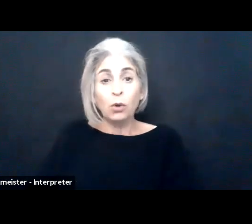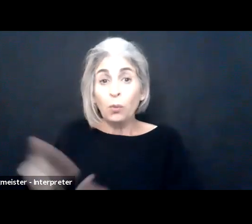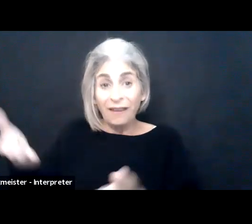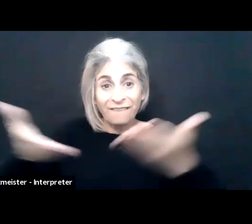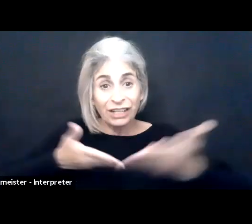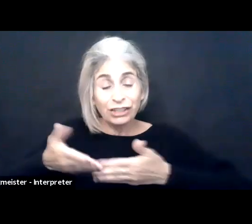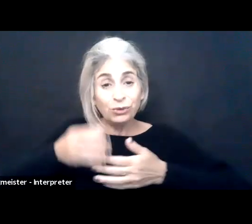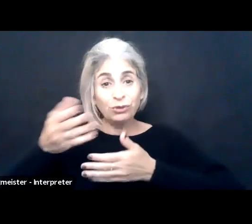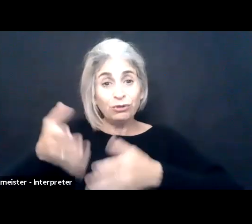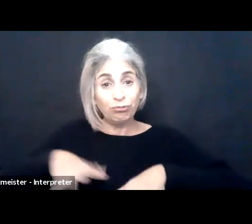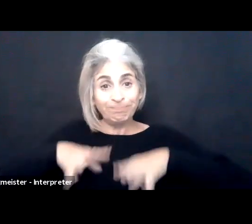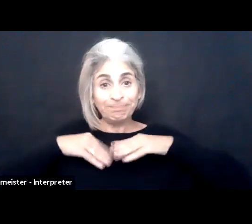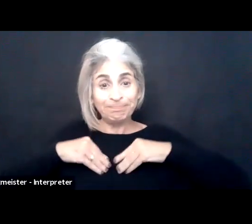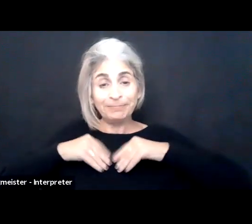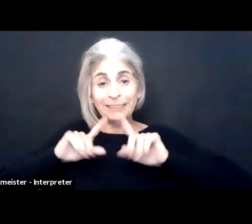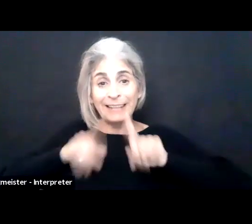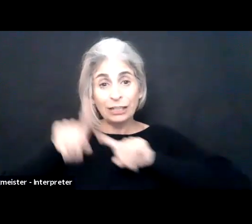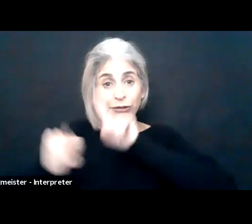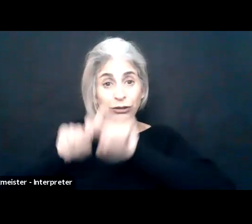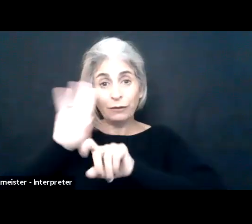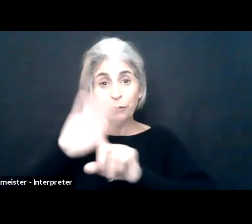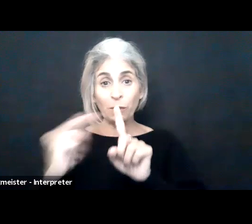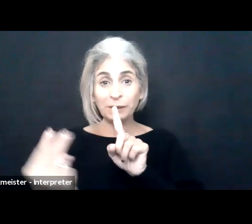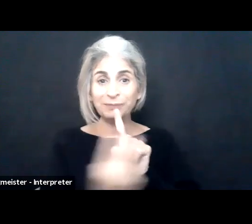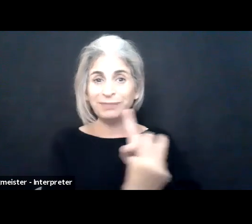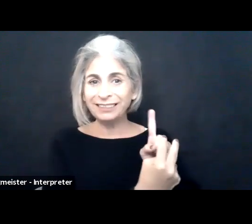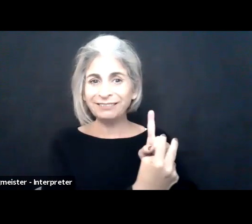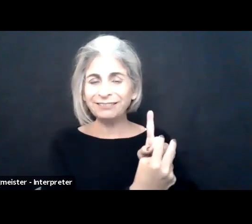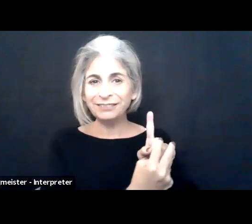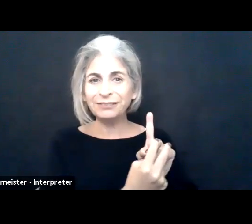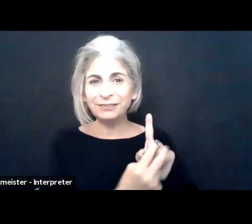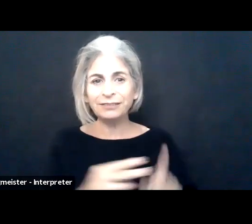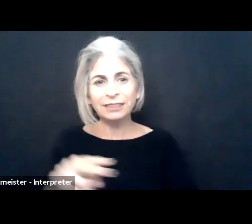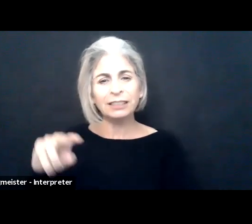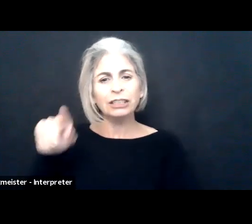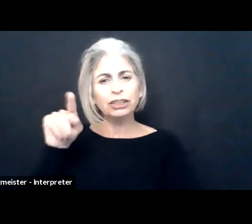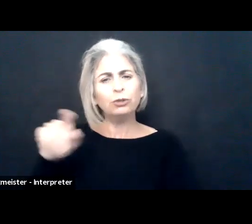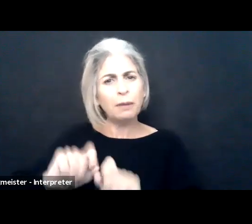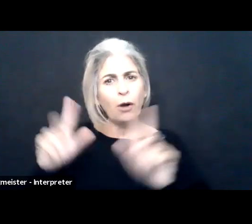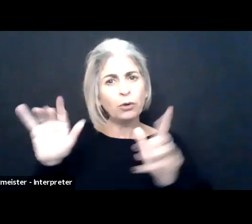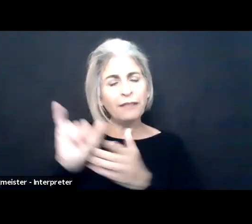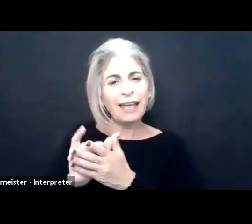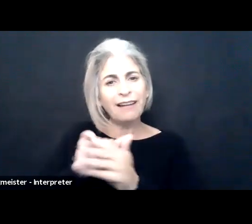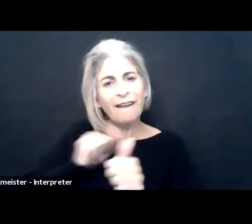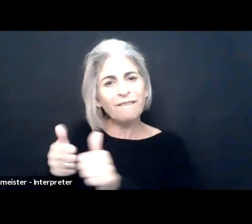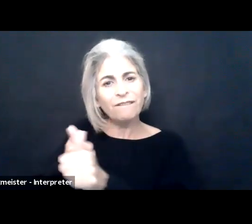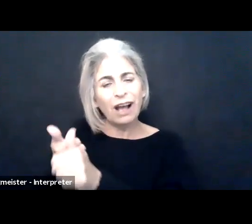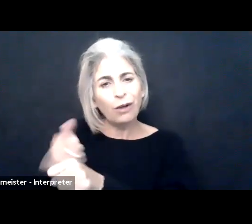define that, but also safe and compelling. And we invite you to take a sur give